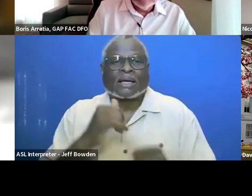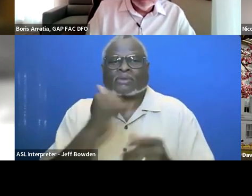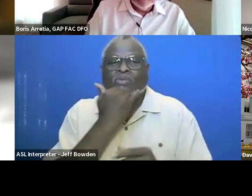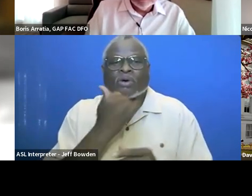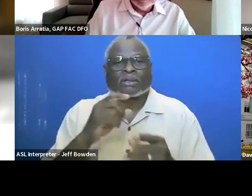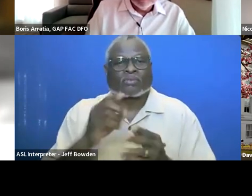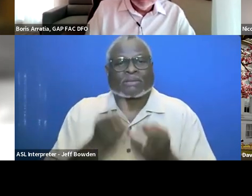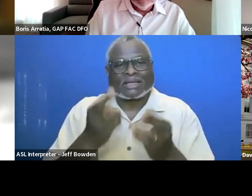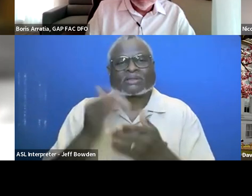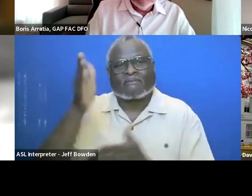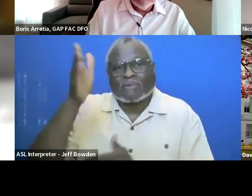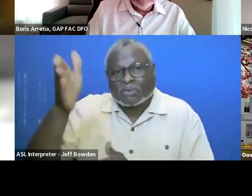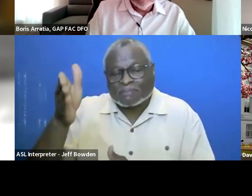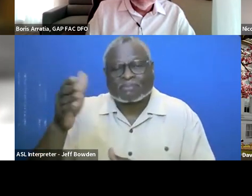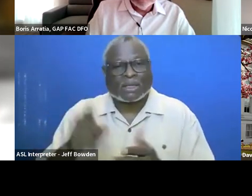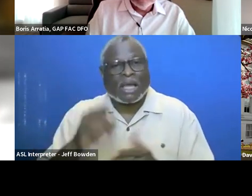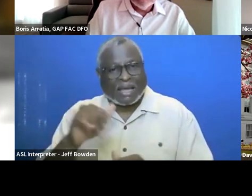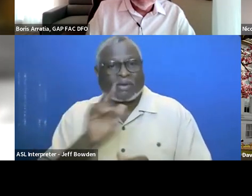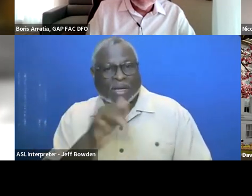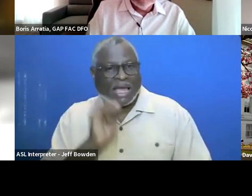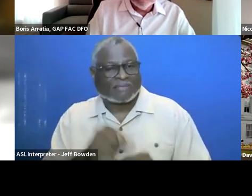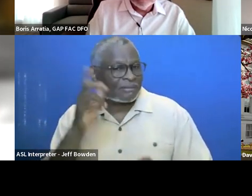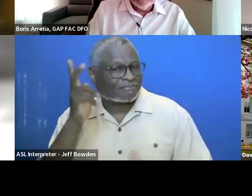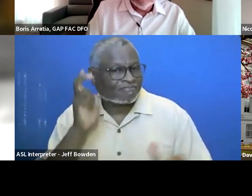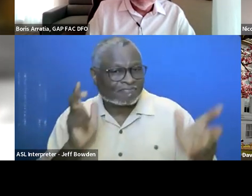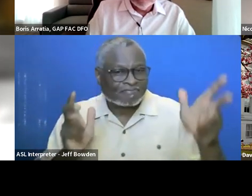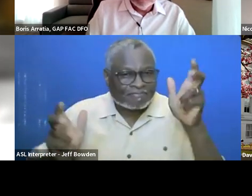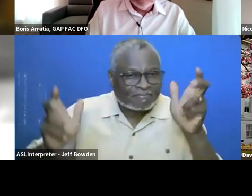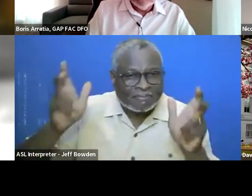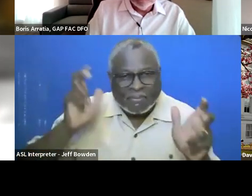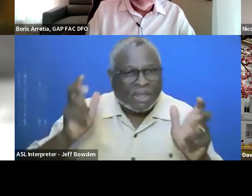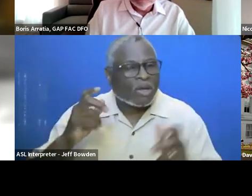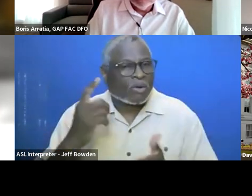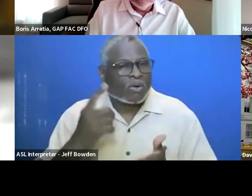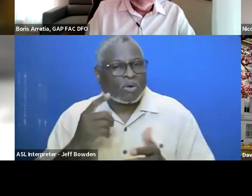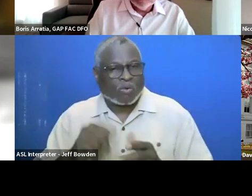And you really have to listen for like the workforce.